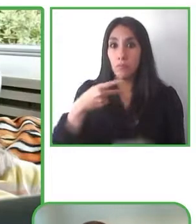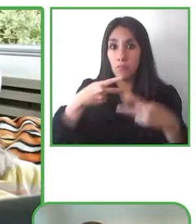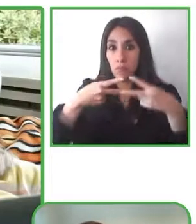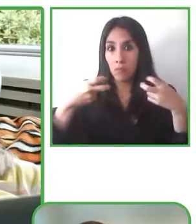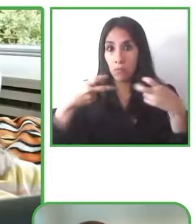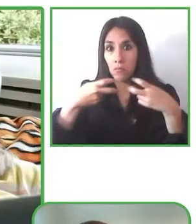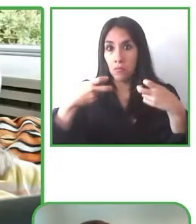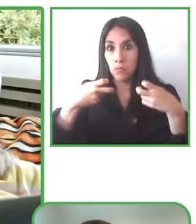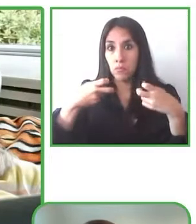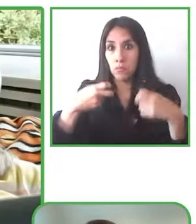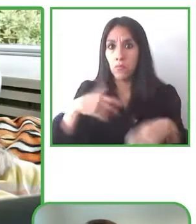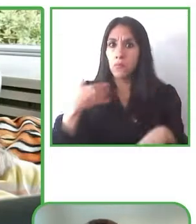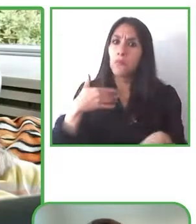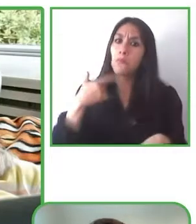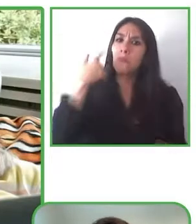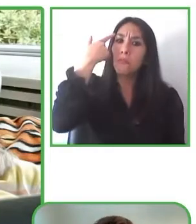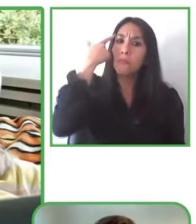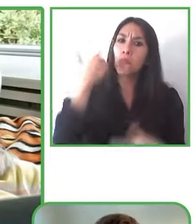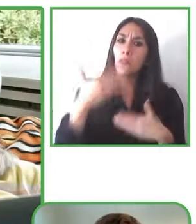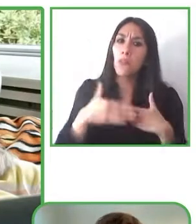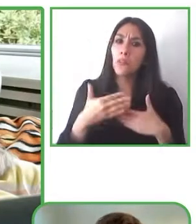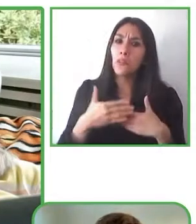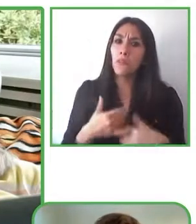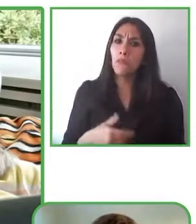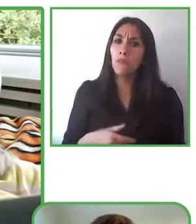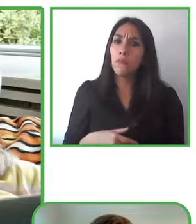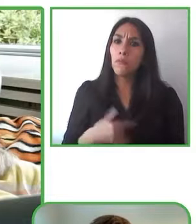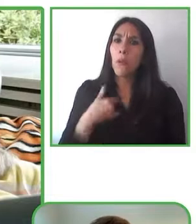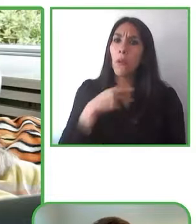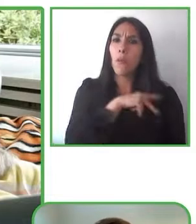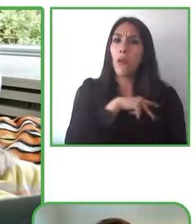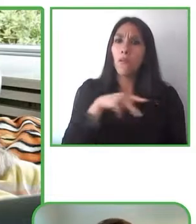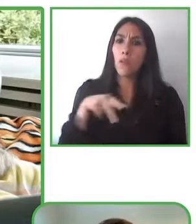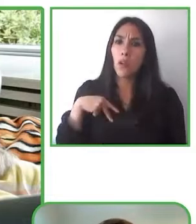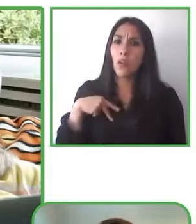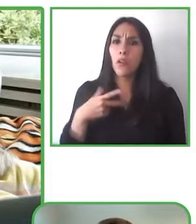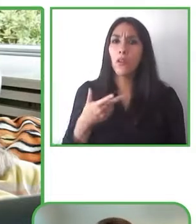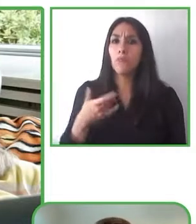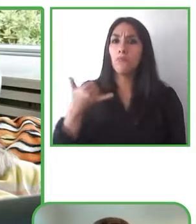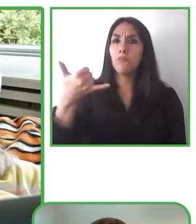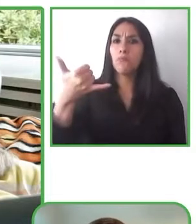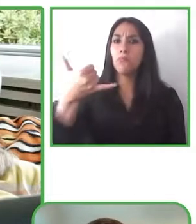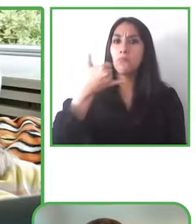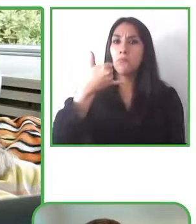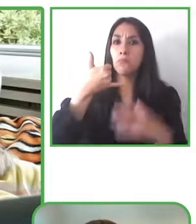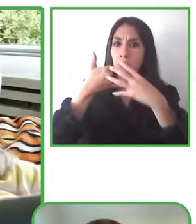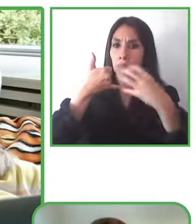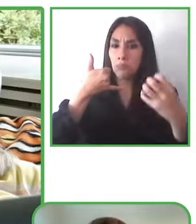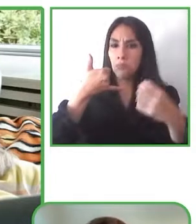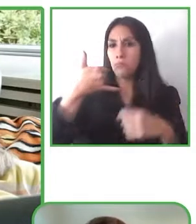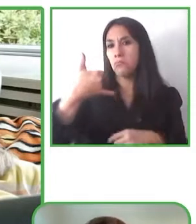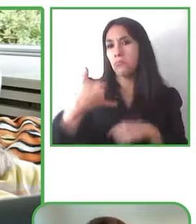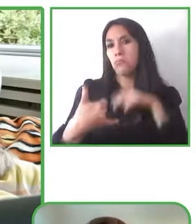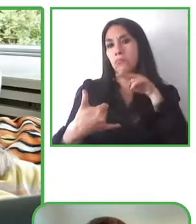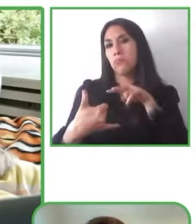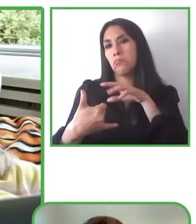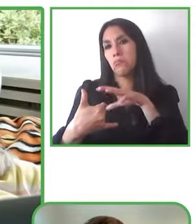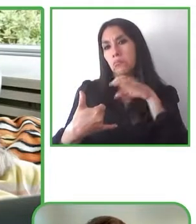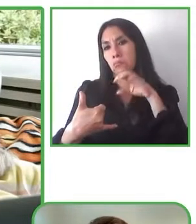So today we actually have three different areas where SubReader can be used. As I mentioned we have SubReader cinema where you scan this QR code and the cinemas they